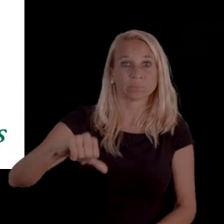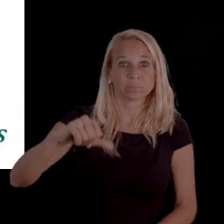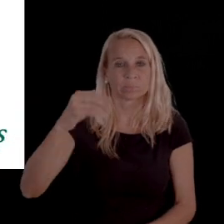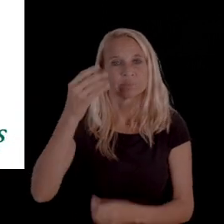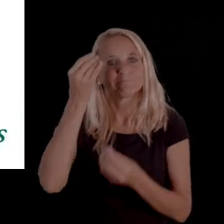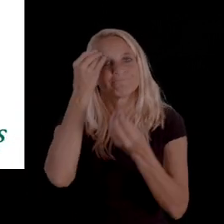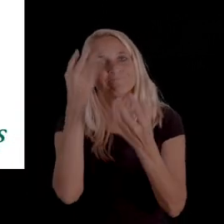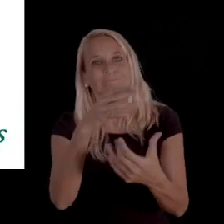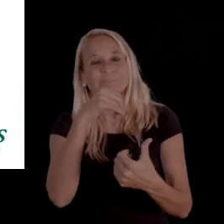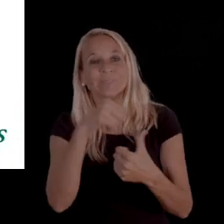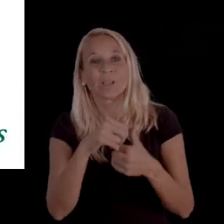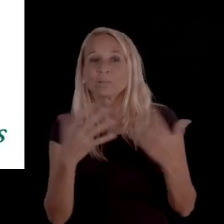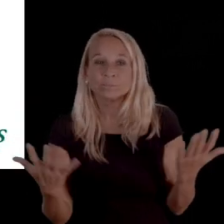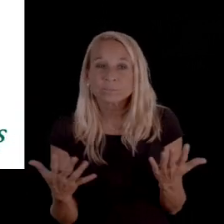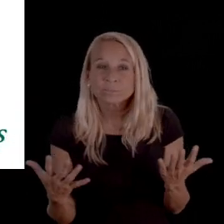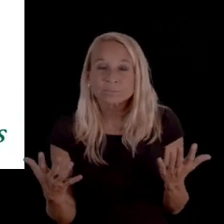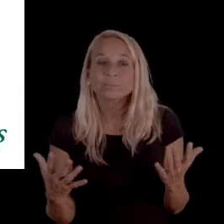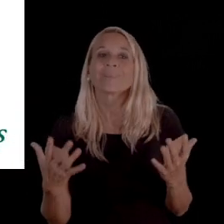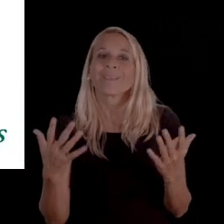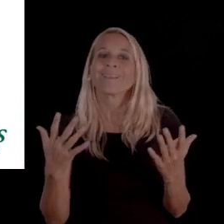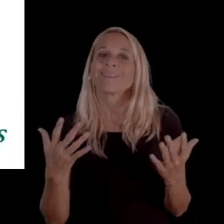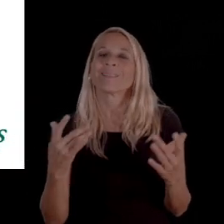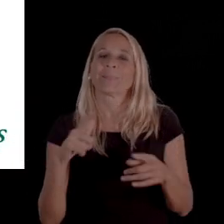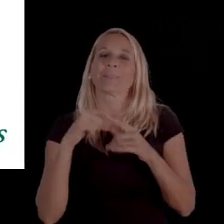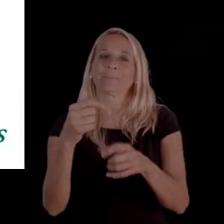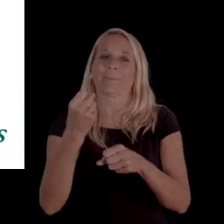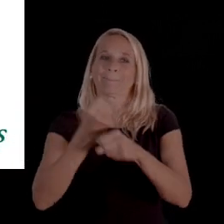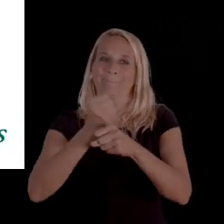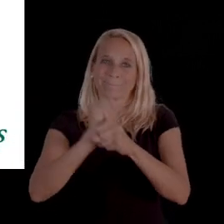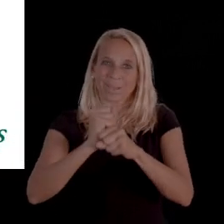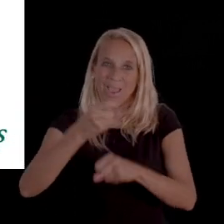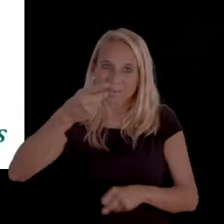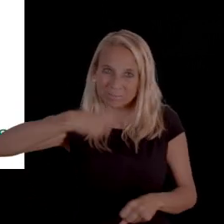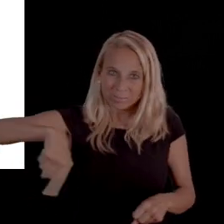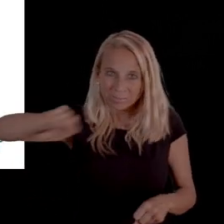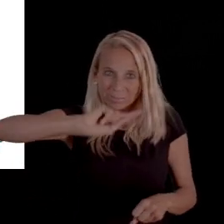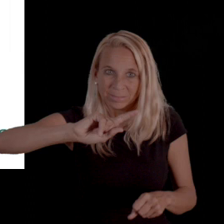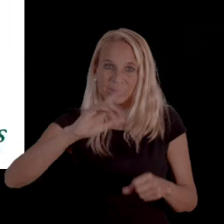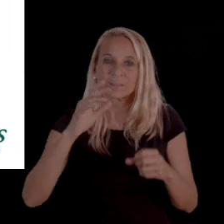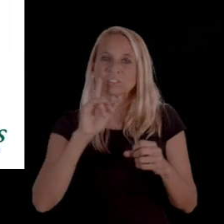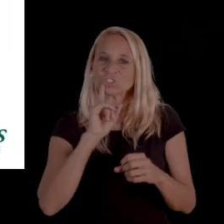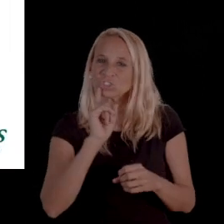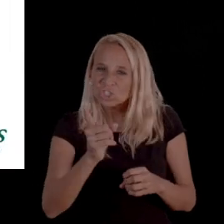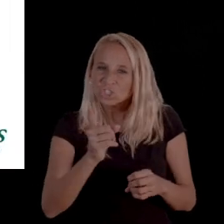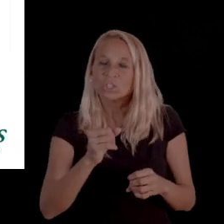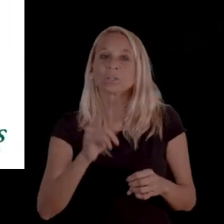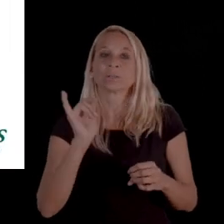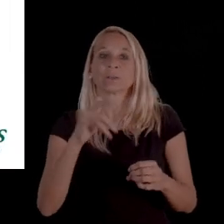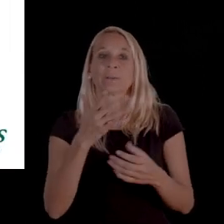is that the main purpose of the denial notice is to make sure that the party